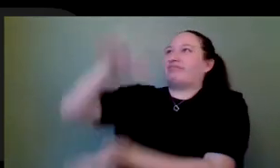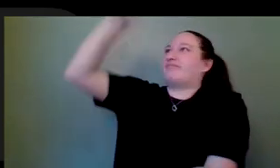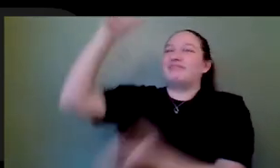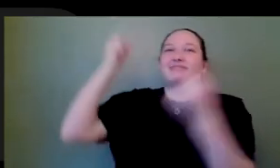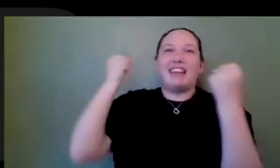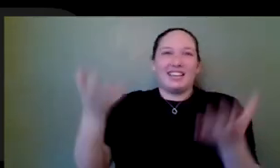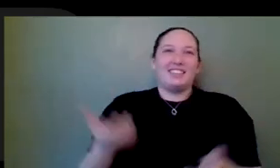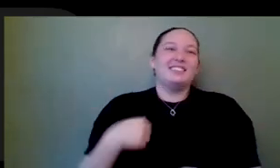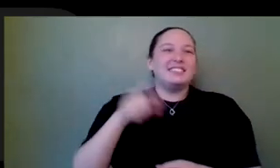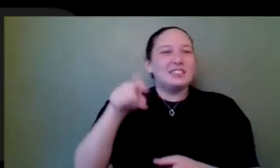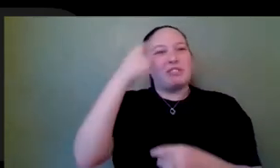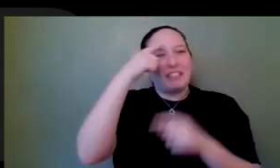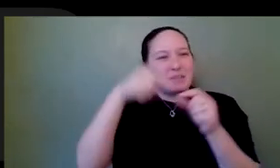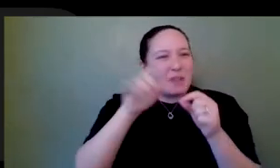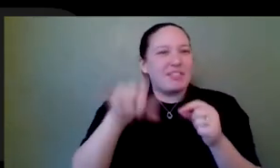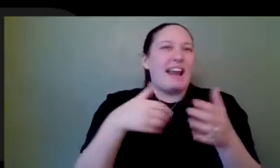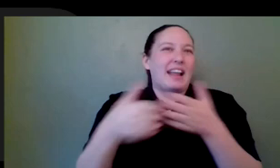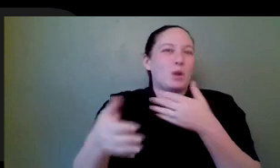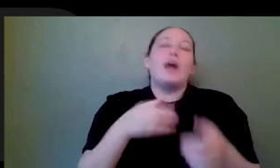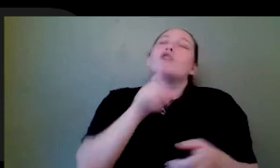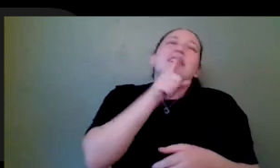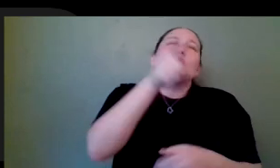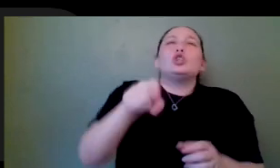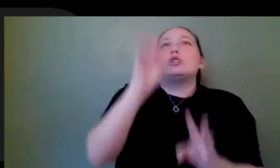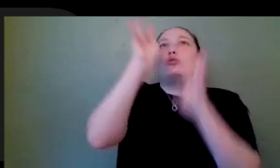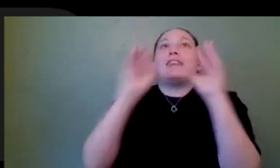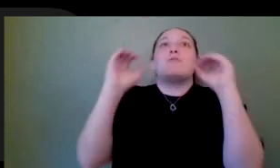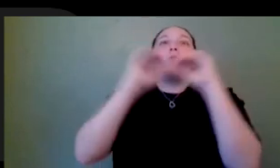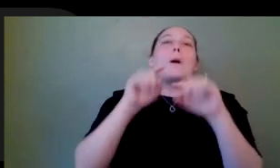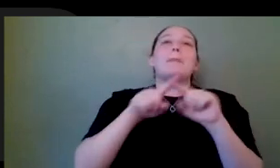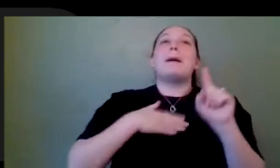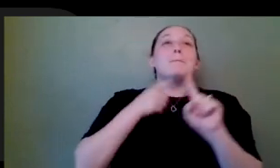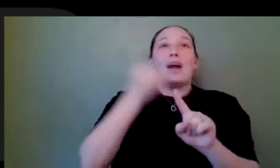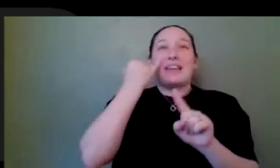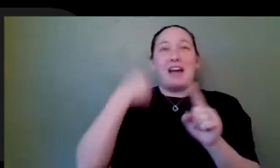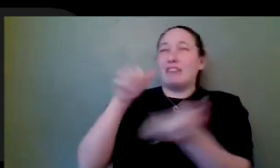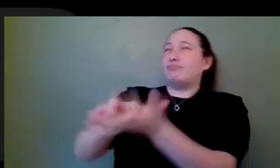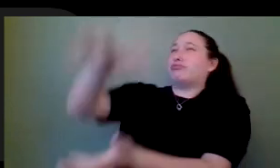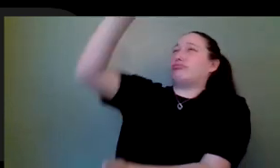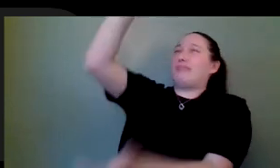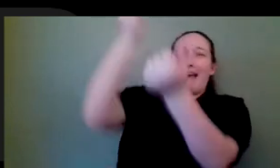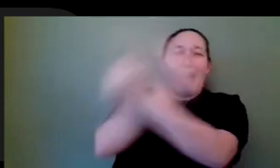platform, and you should be doing all that stuff anyway. But I just find when I have less to work with, I'm trying my best to go the absolute extra